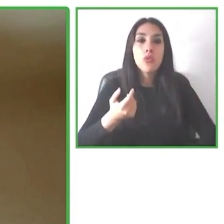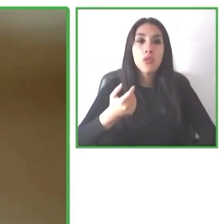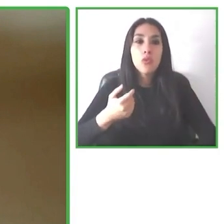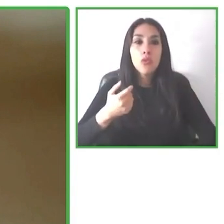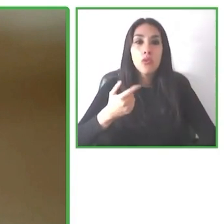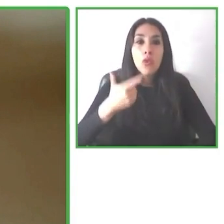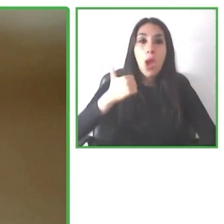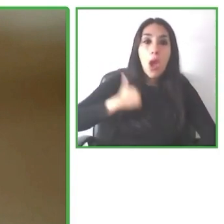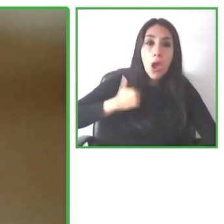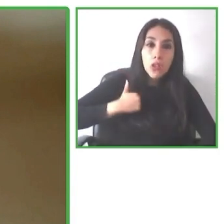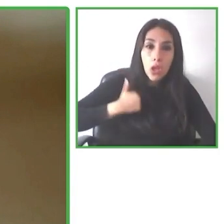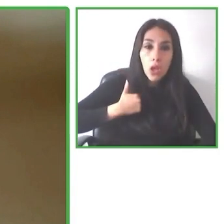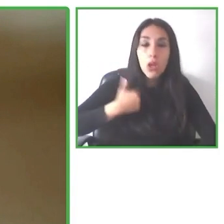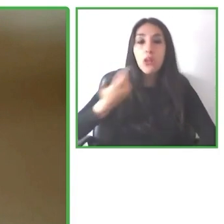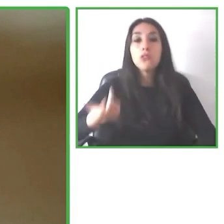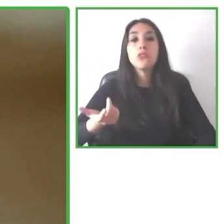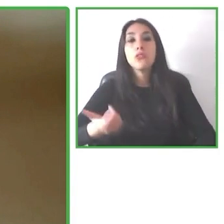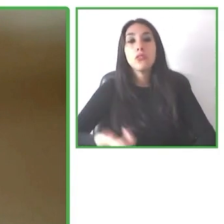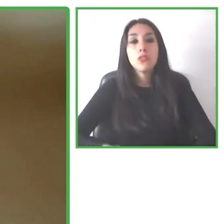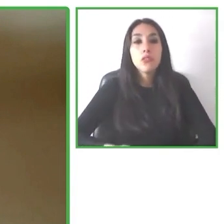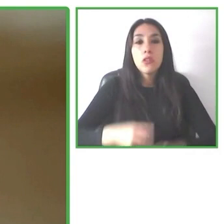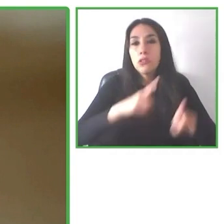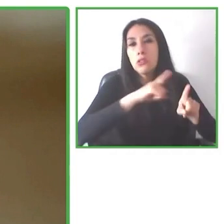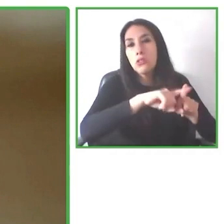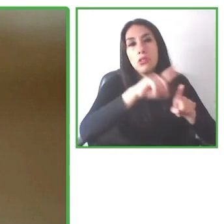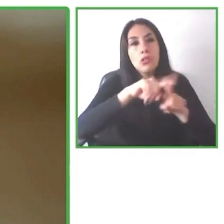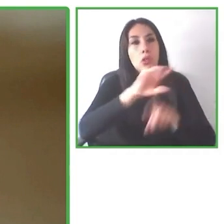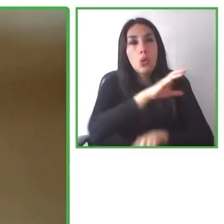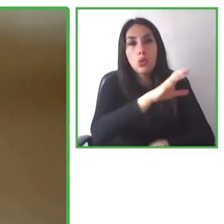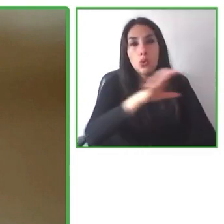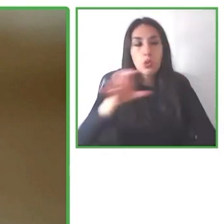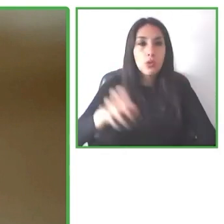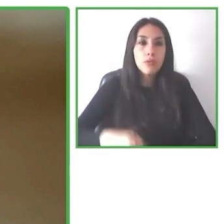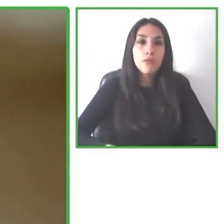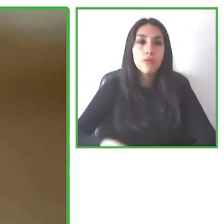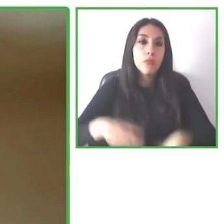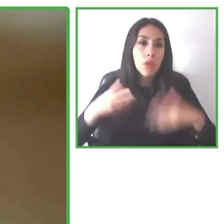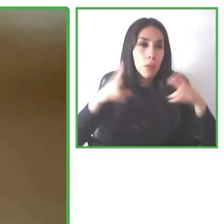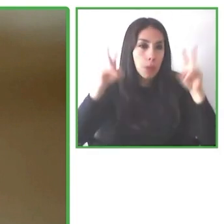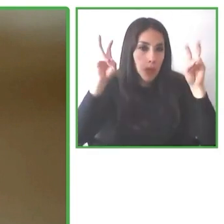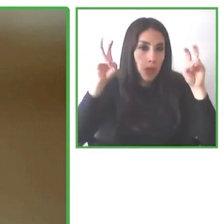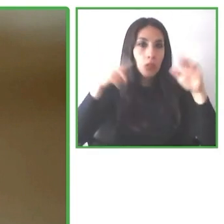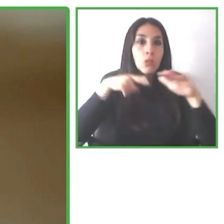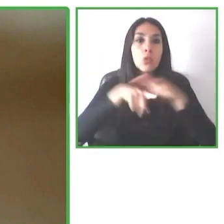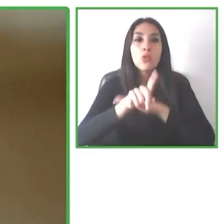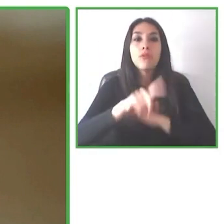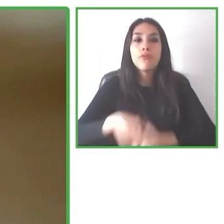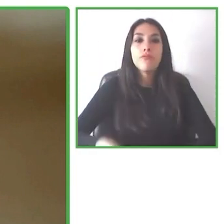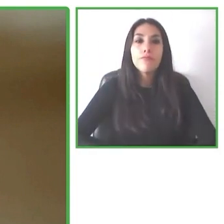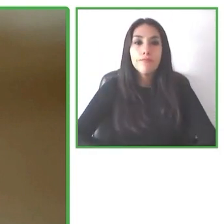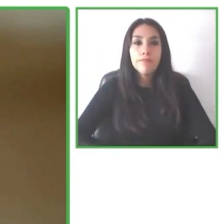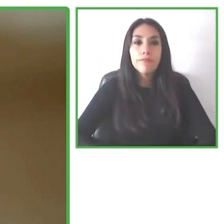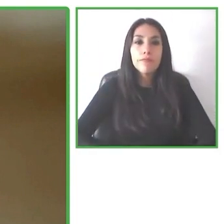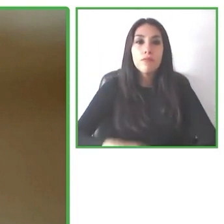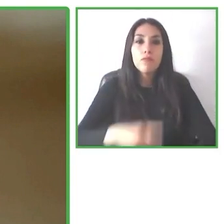We have carried out different collaborative works over the past few years. But we've also worked with countries that perhaps